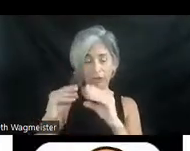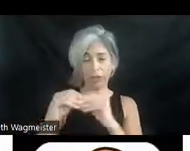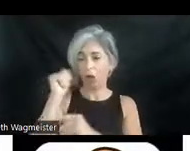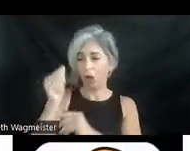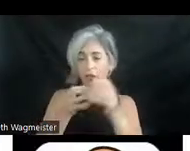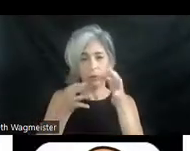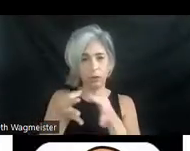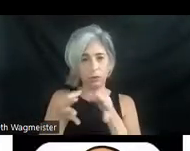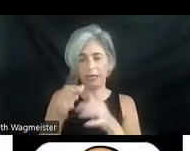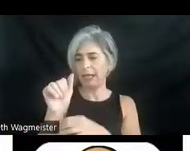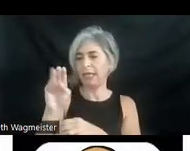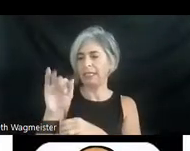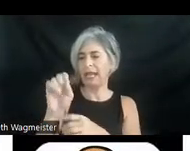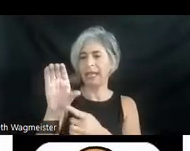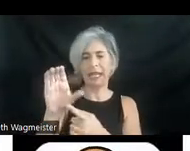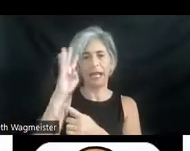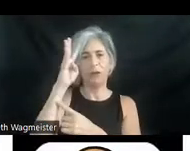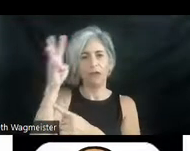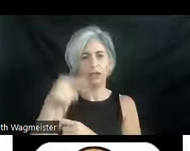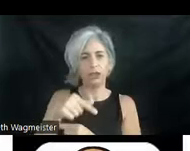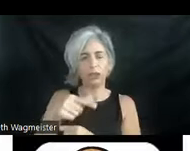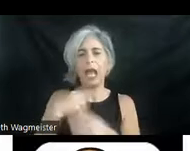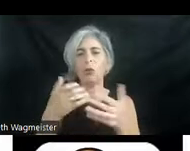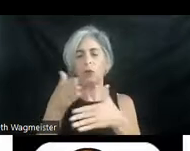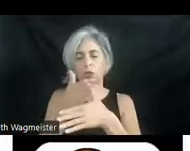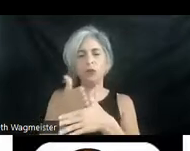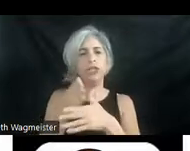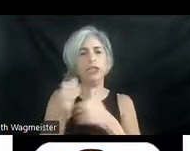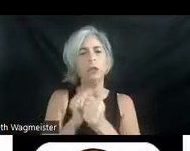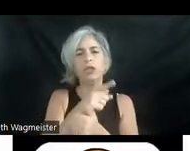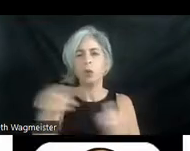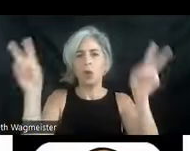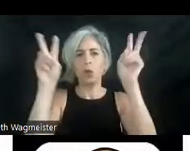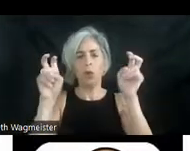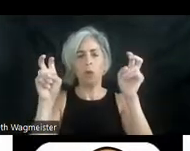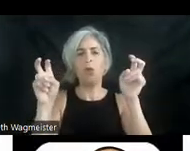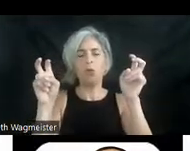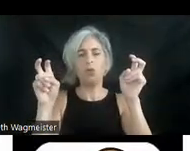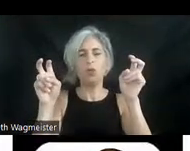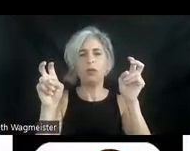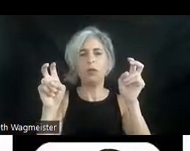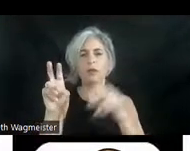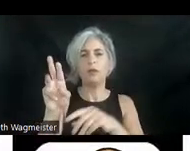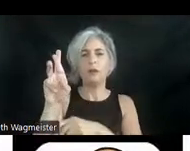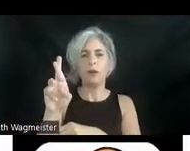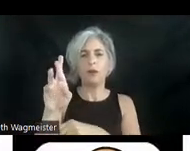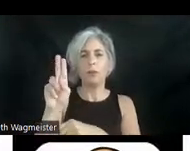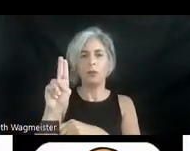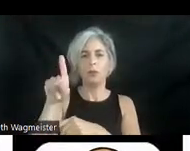As an Aesthetic Innovation, I want to share a quote from Rudolph van Laban the mastery